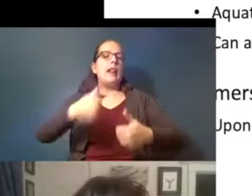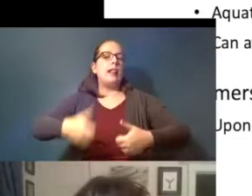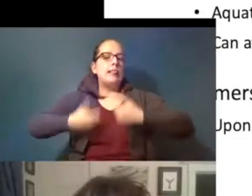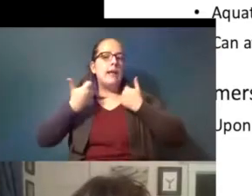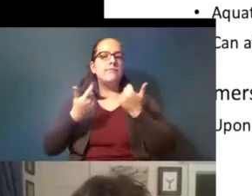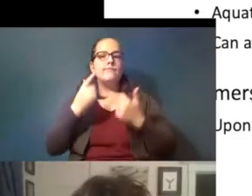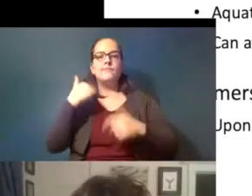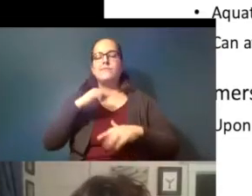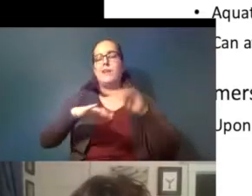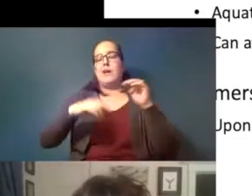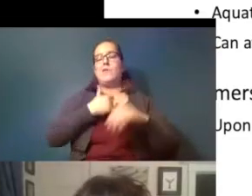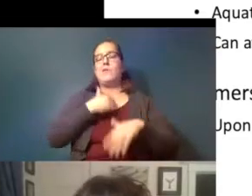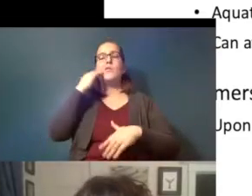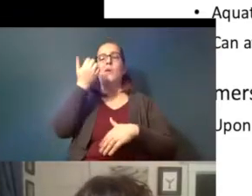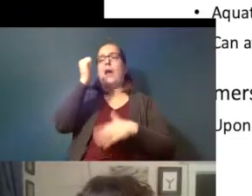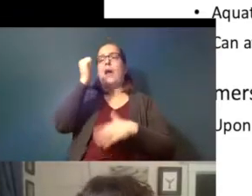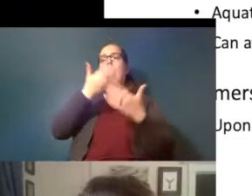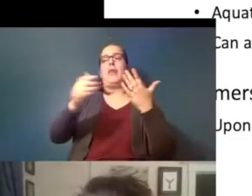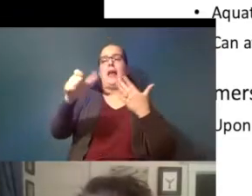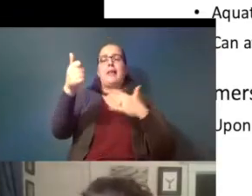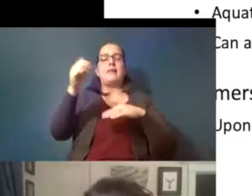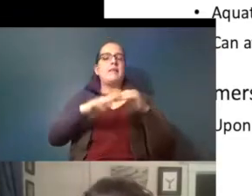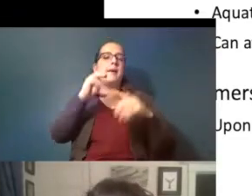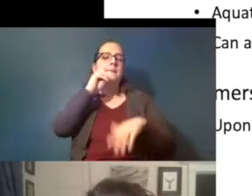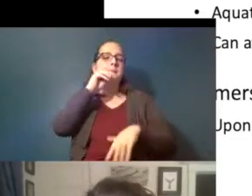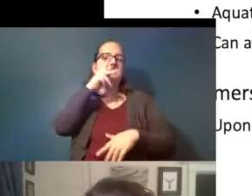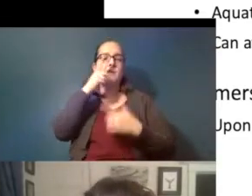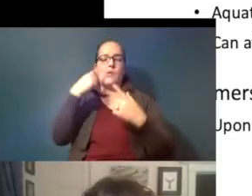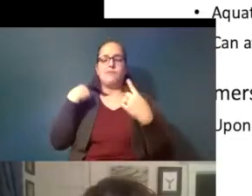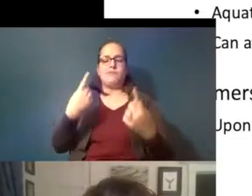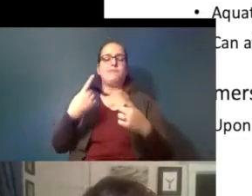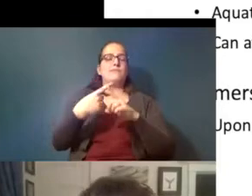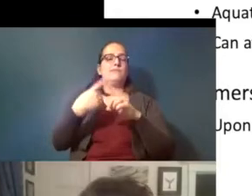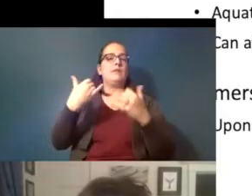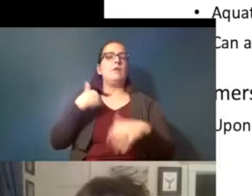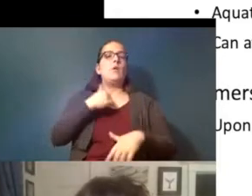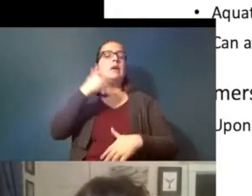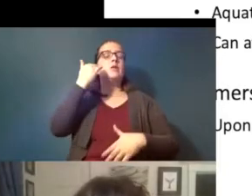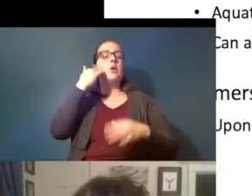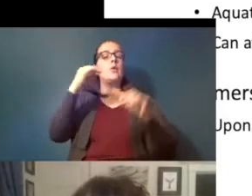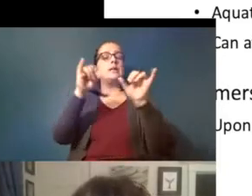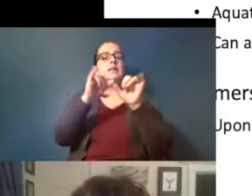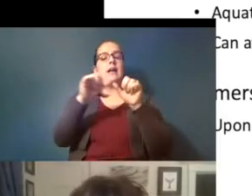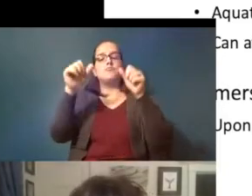in terms of microplastics at this point we know that size and shape are really important in